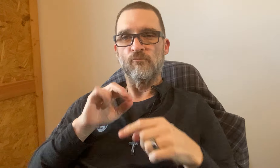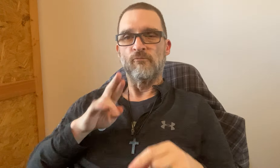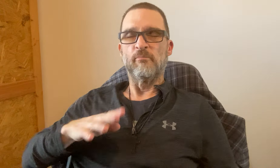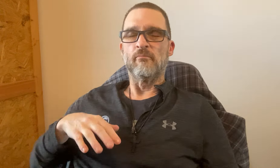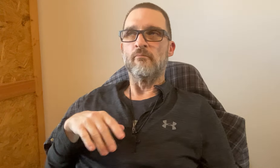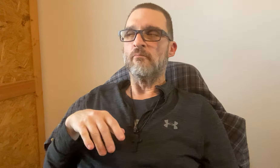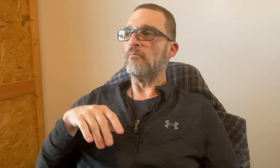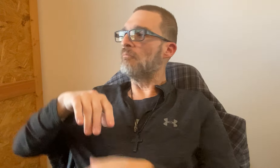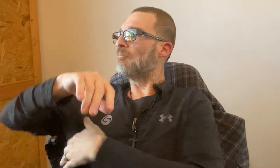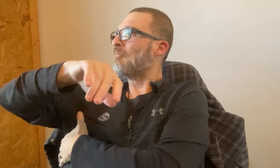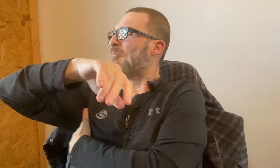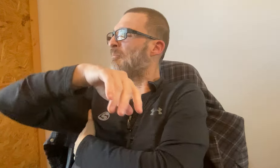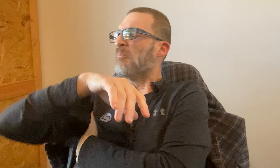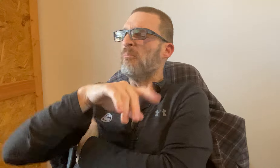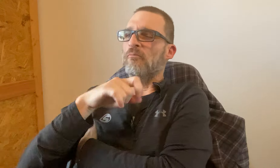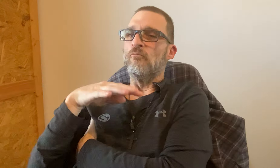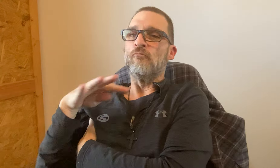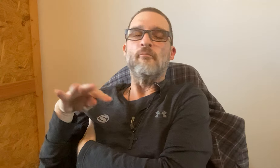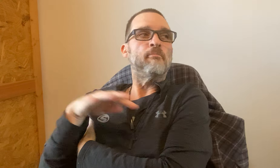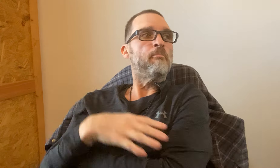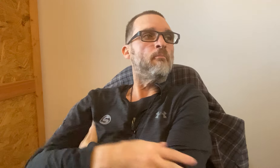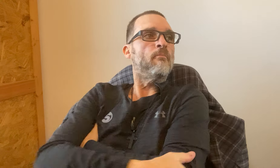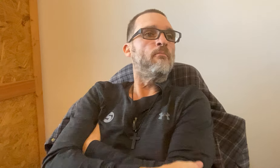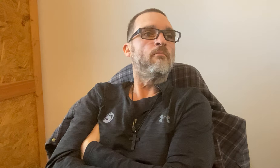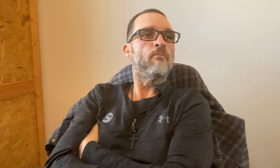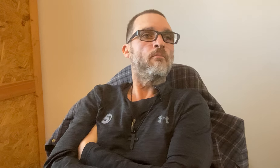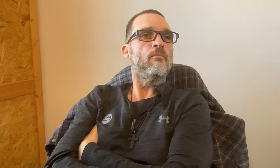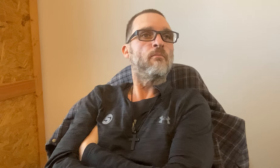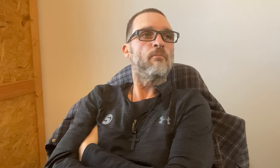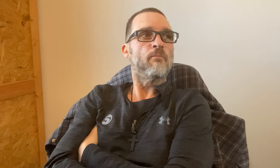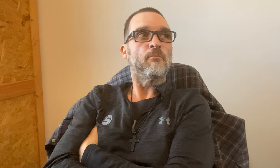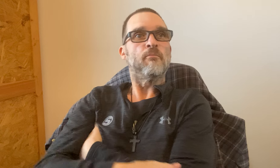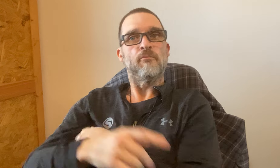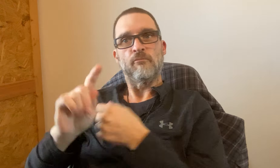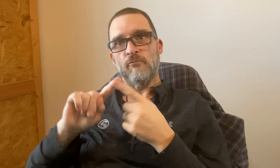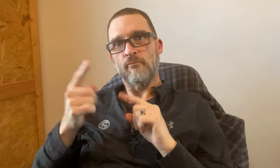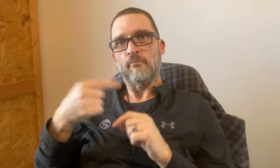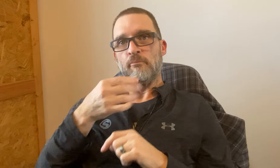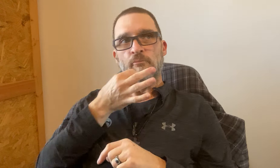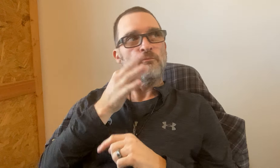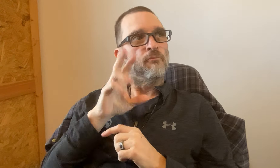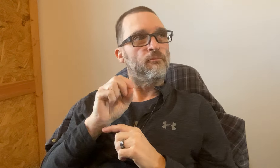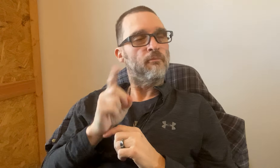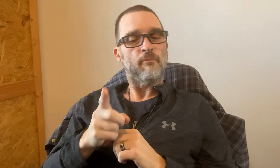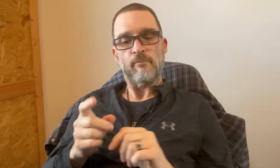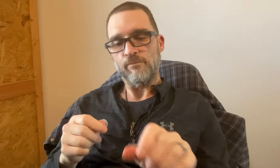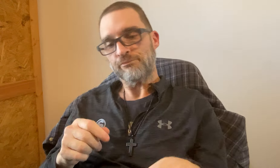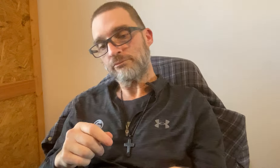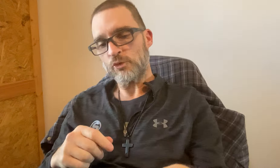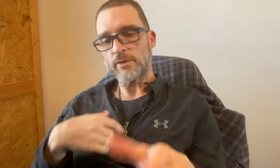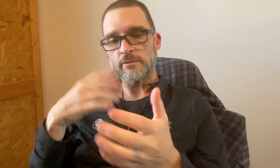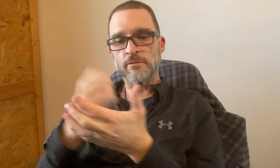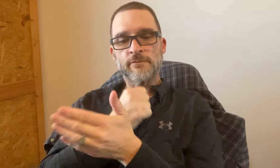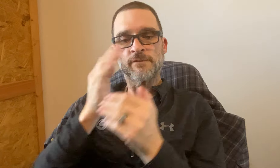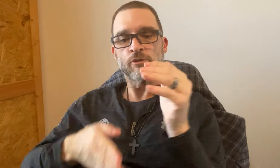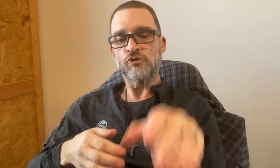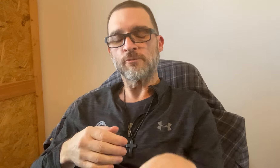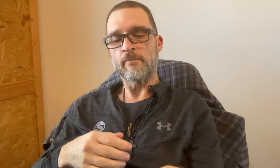I'm sick of coughing then it hurts my ribs. I need to drain this soon. My friend is coming soon in 30 minutes.